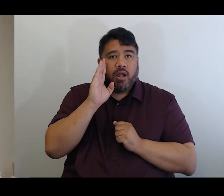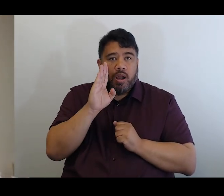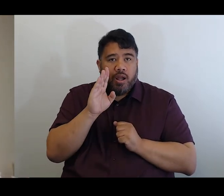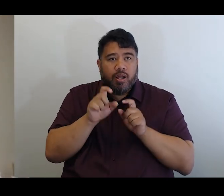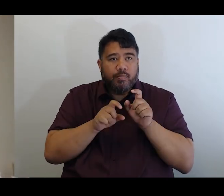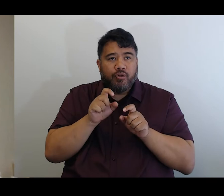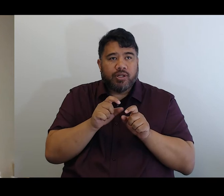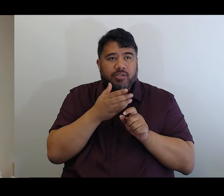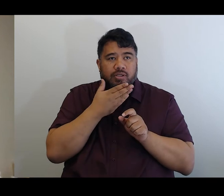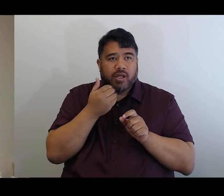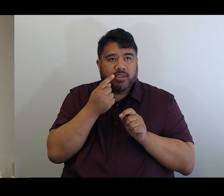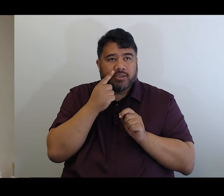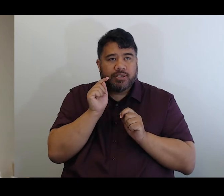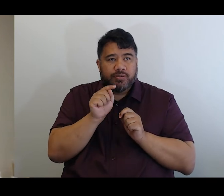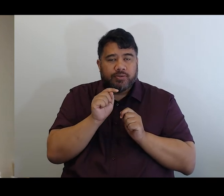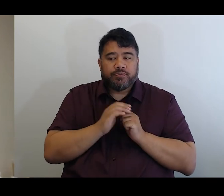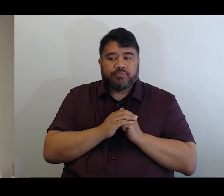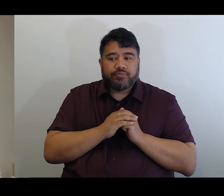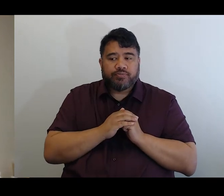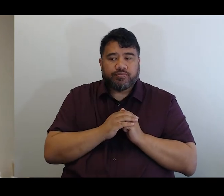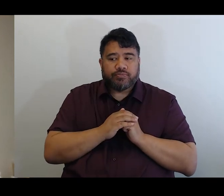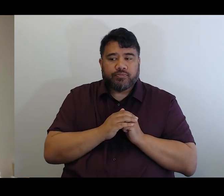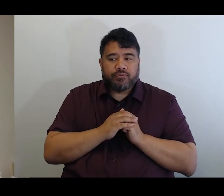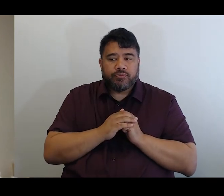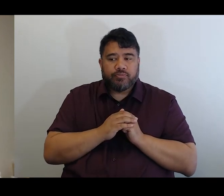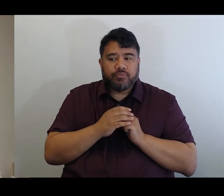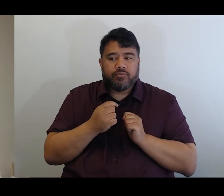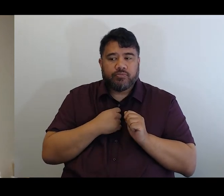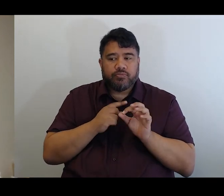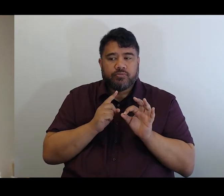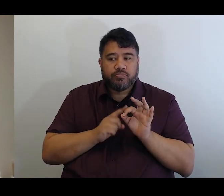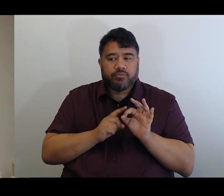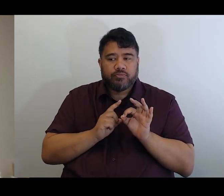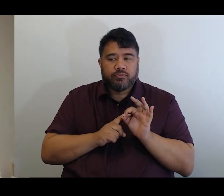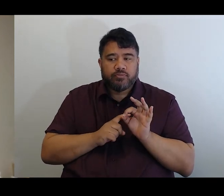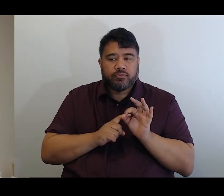I had two questions please, compassion and using AAC.